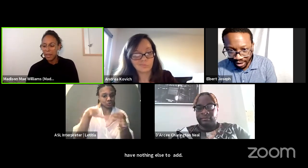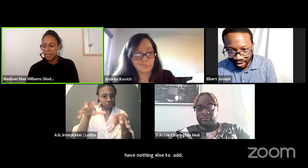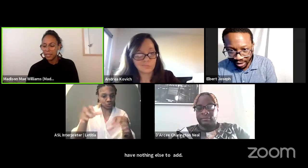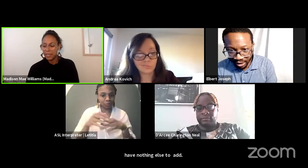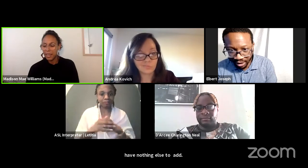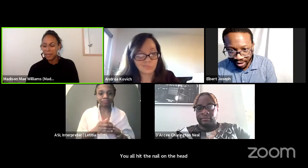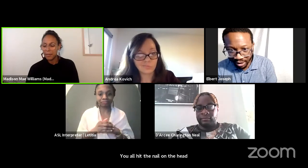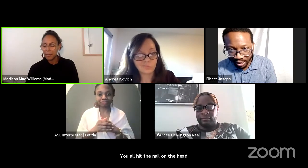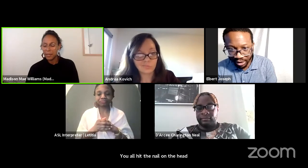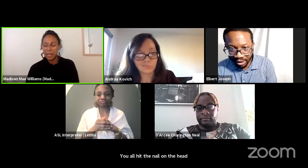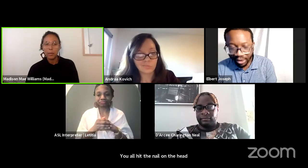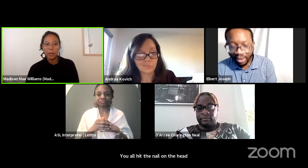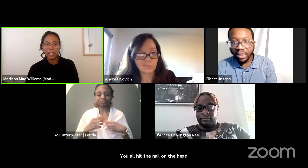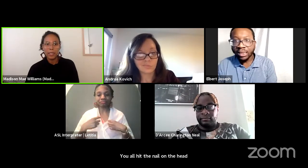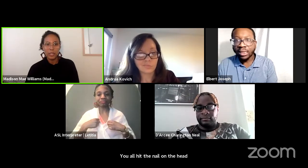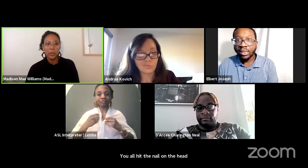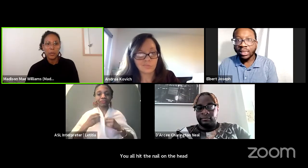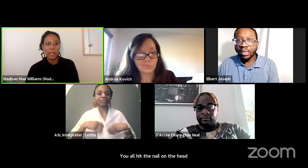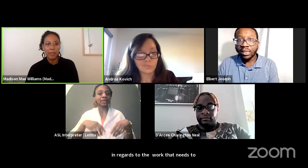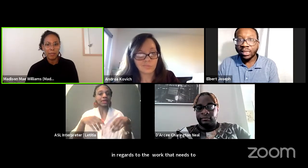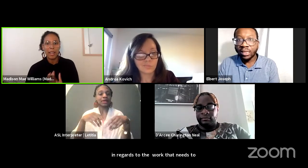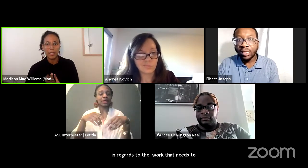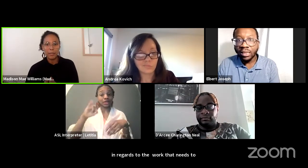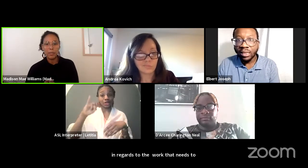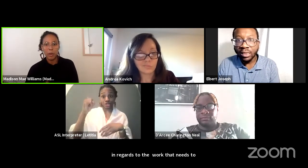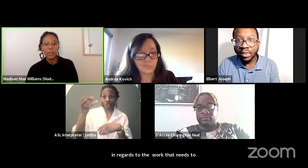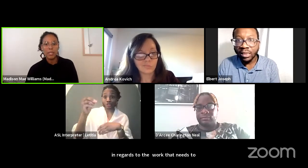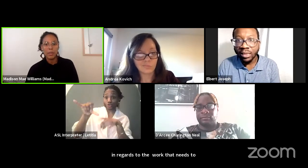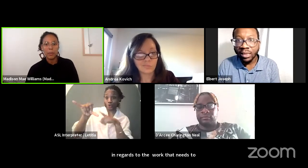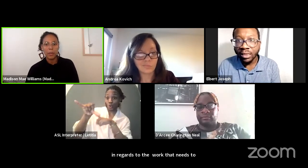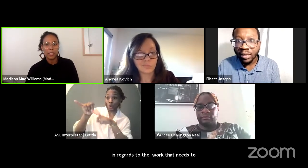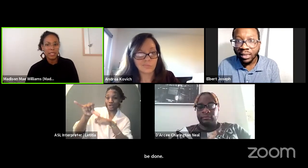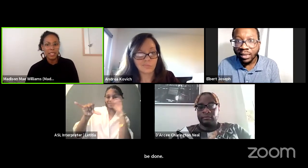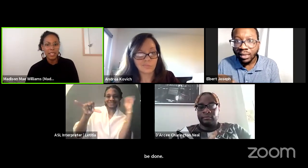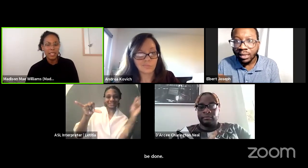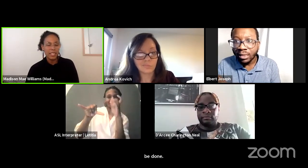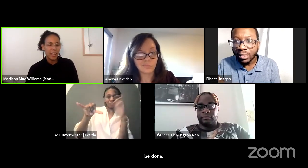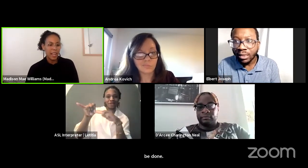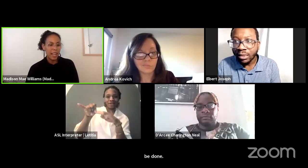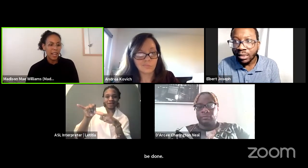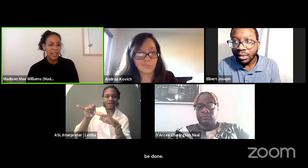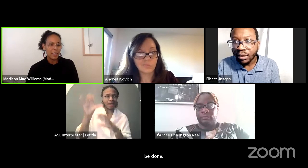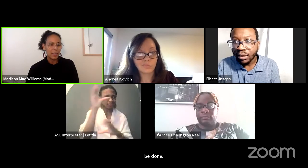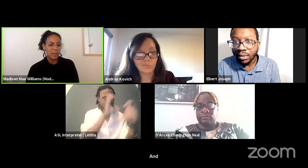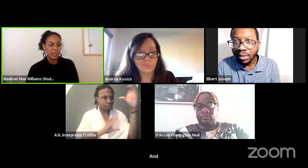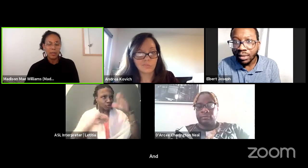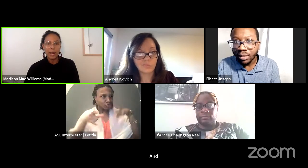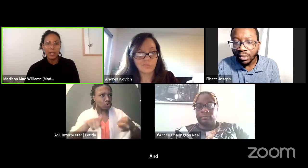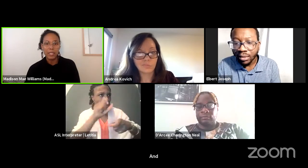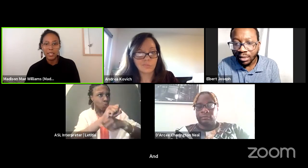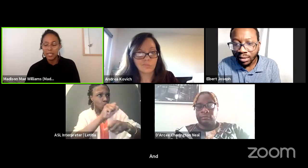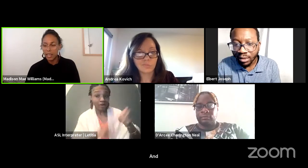I think that celebrating the joy and finding those moments in the work is key and the strategies